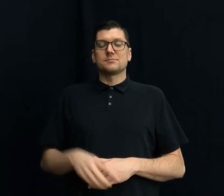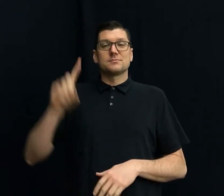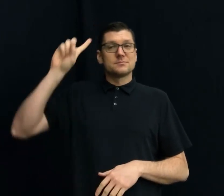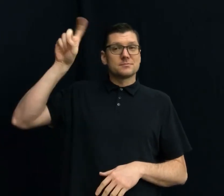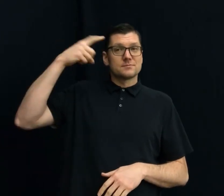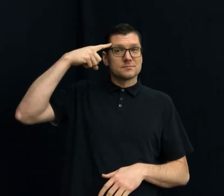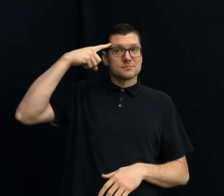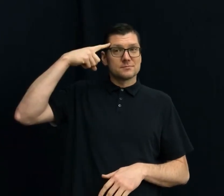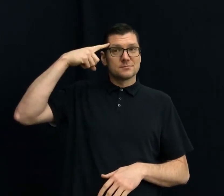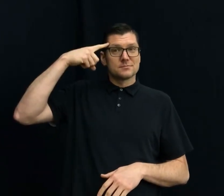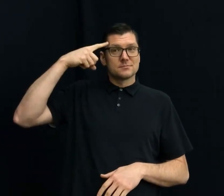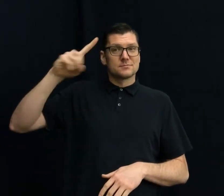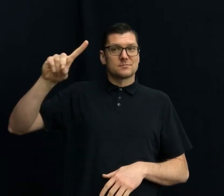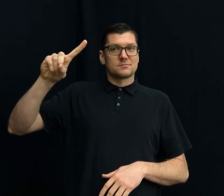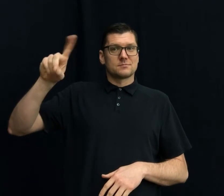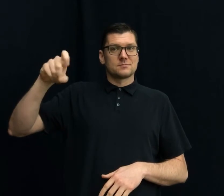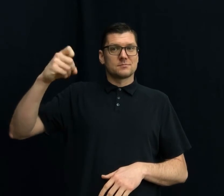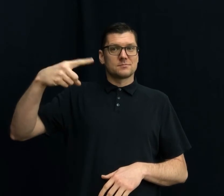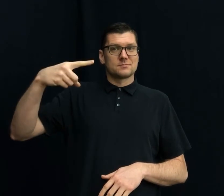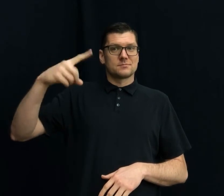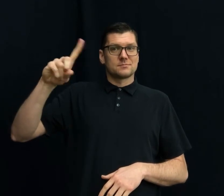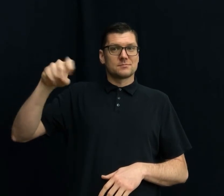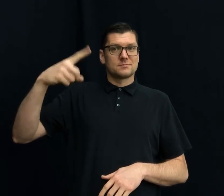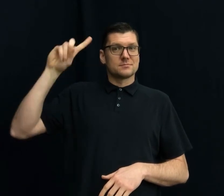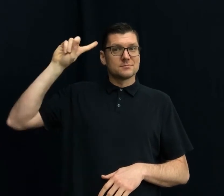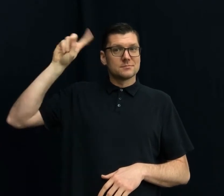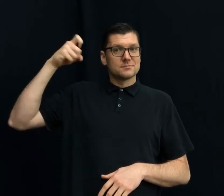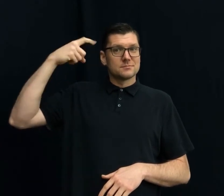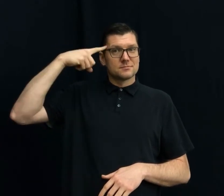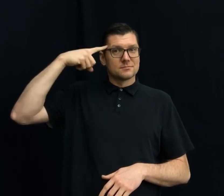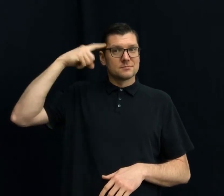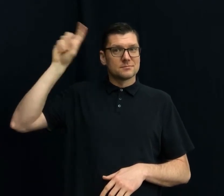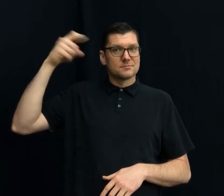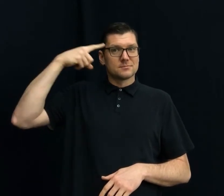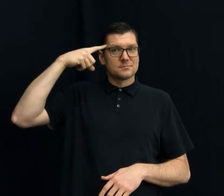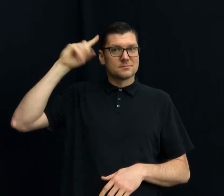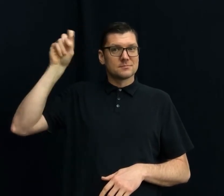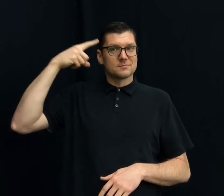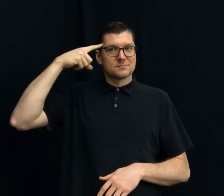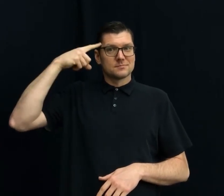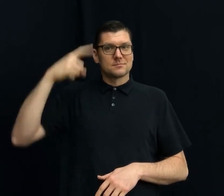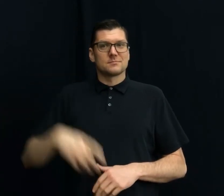GOVERNMENT